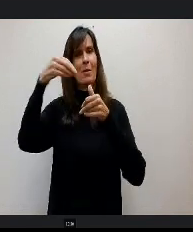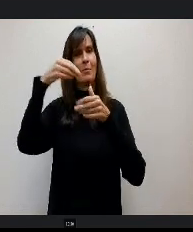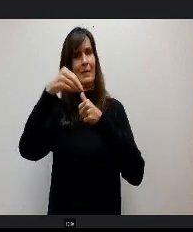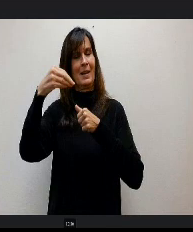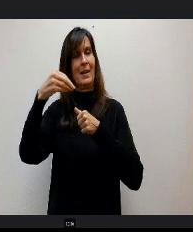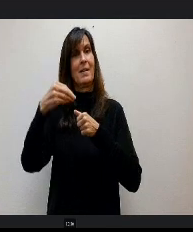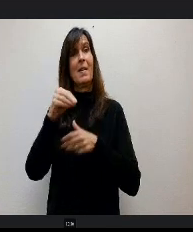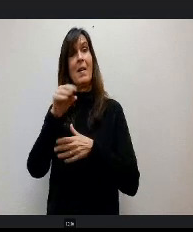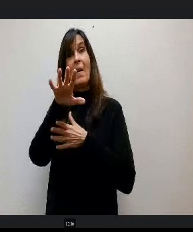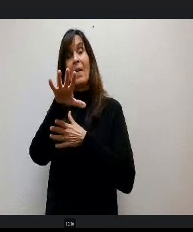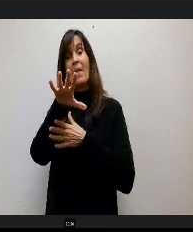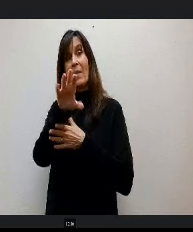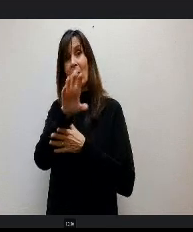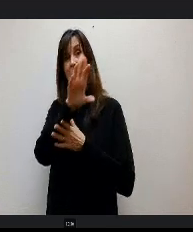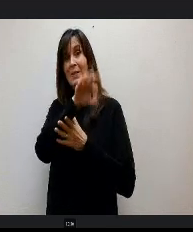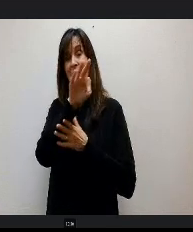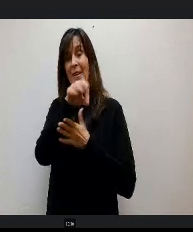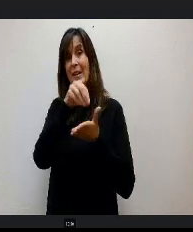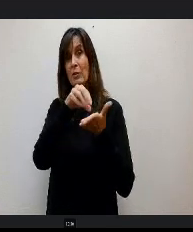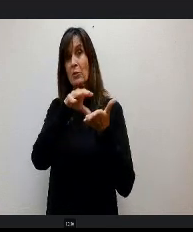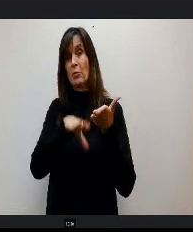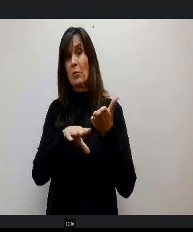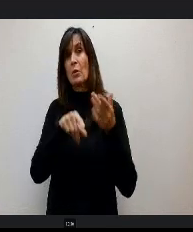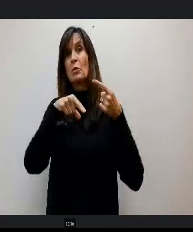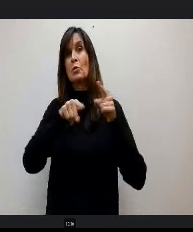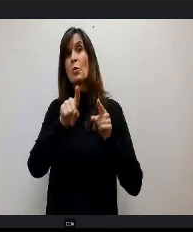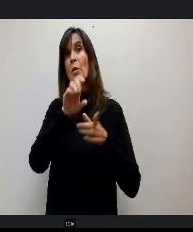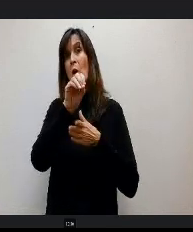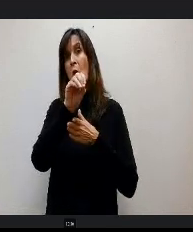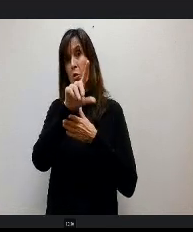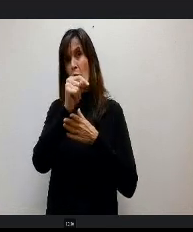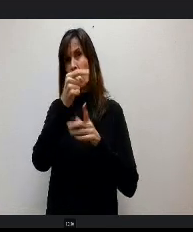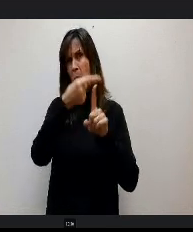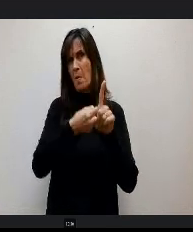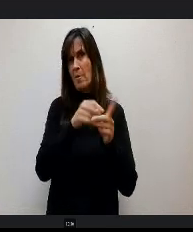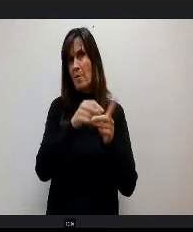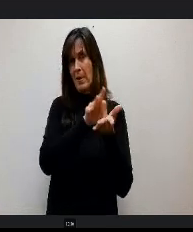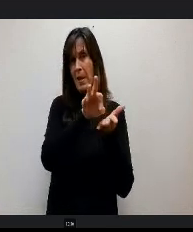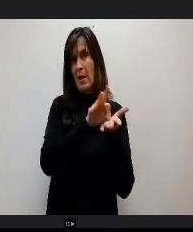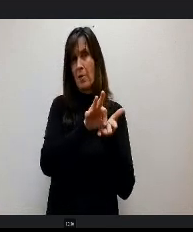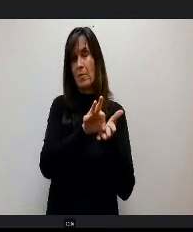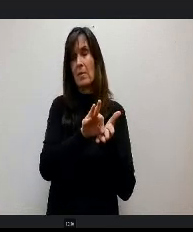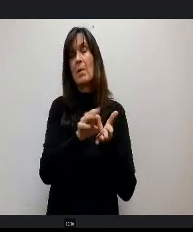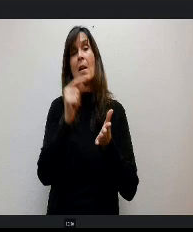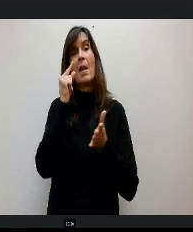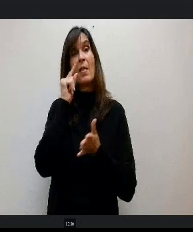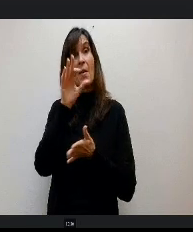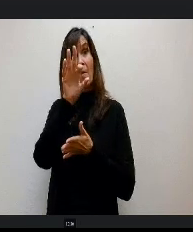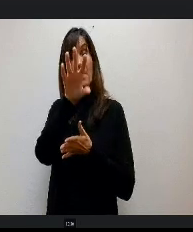599 students at October count and I learned this week that 599 is growing to 655